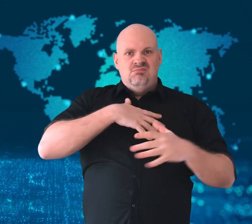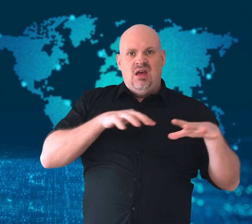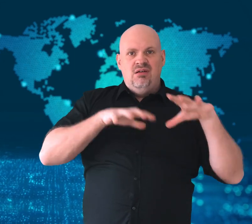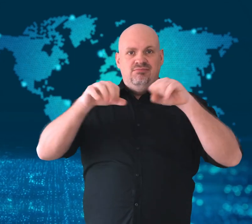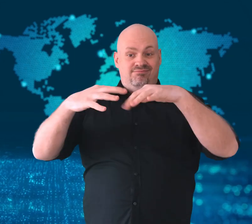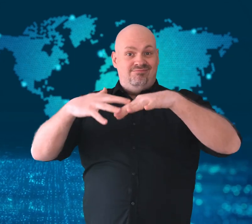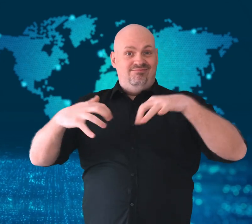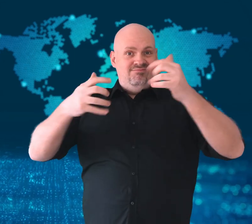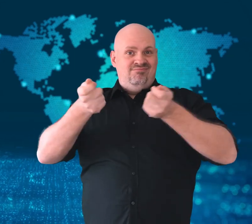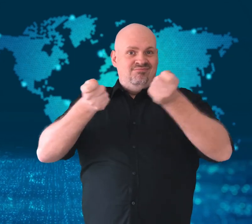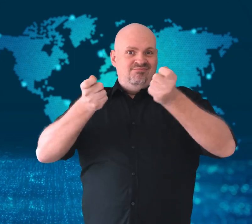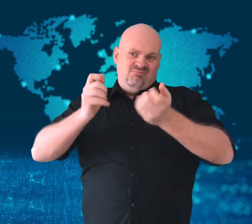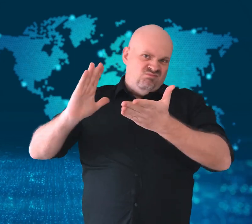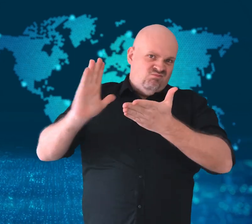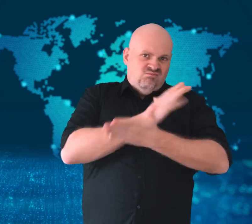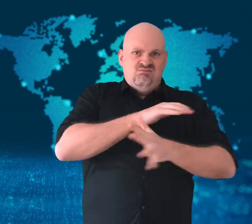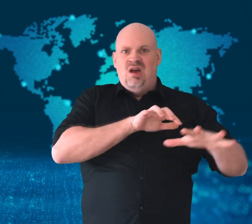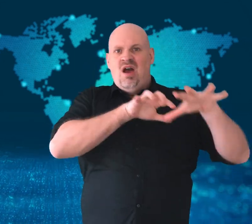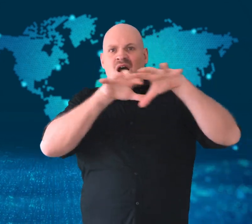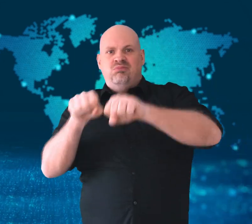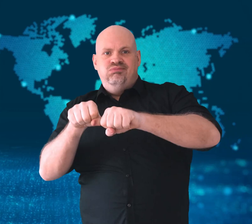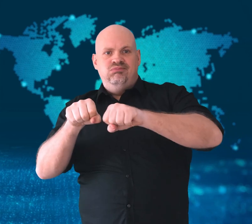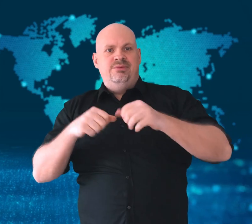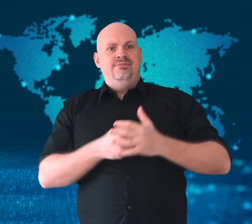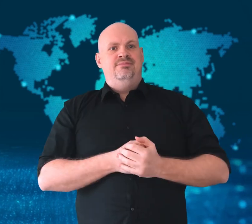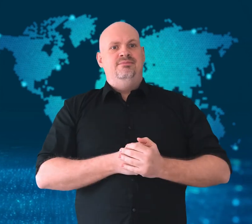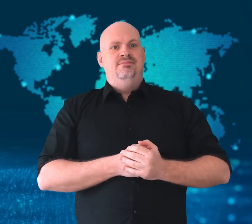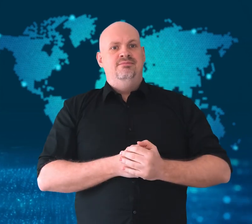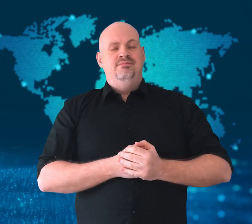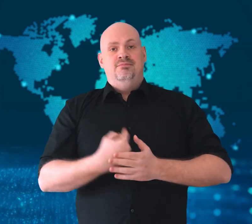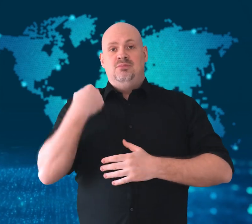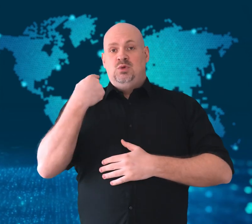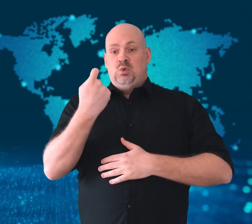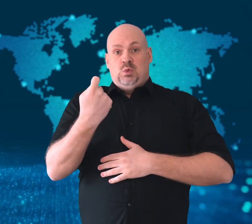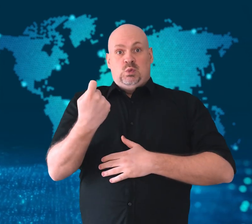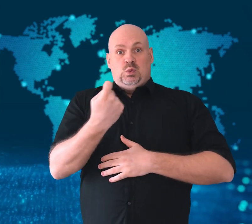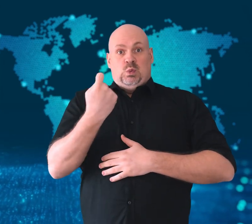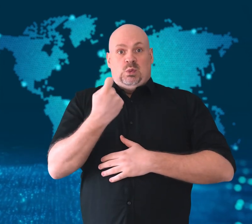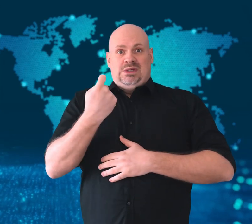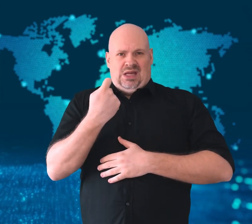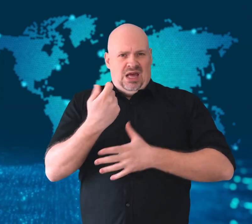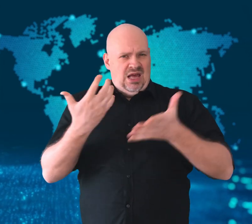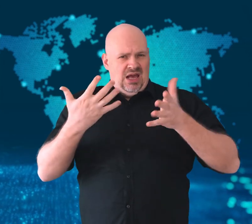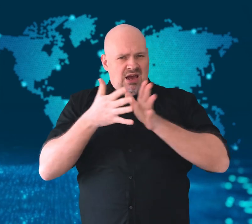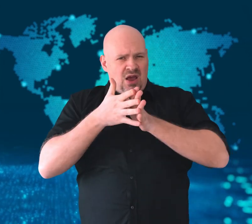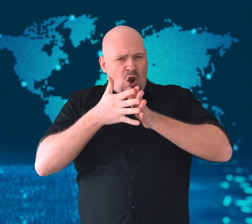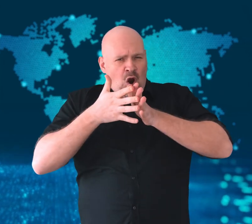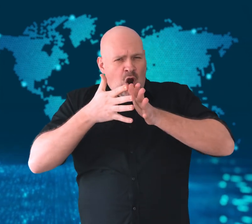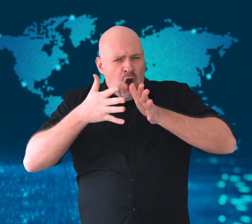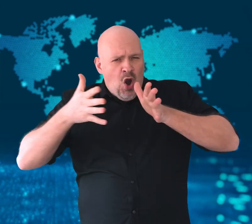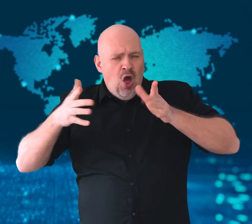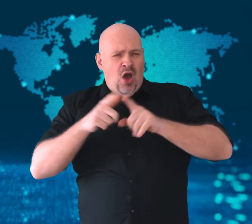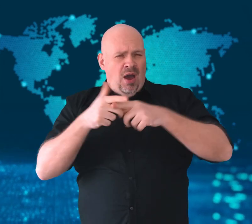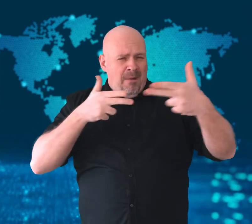during a coup attempt. On Tuesday,